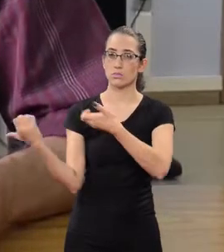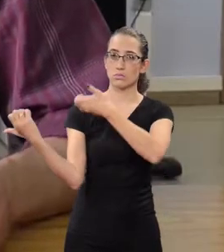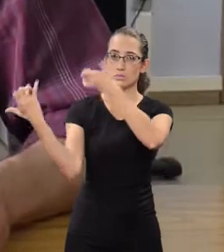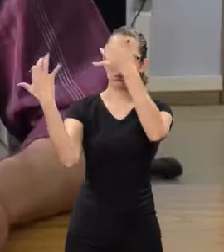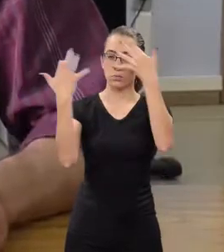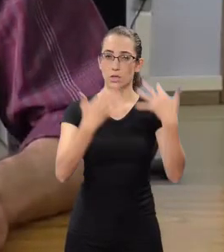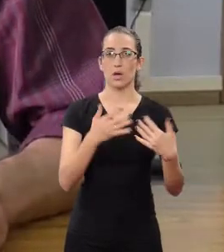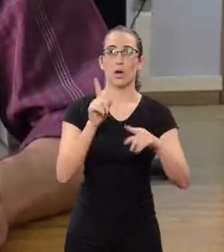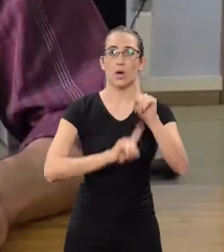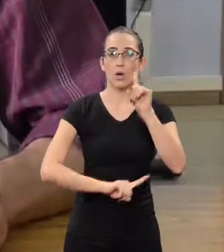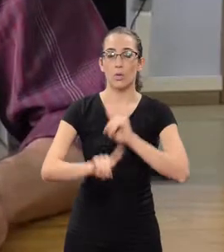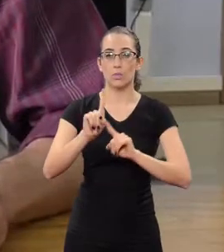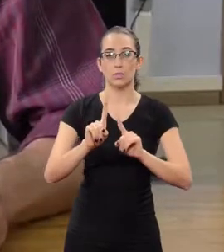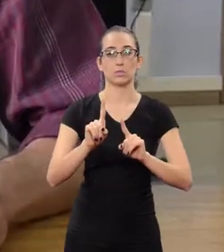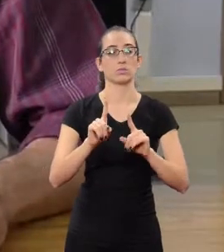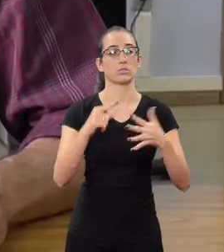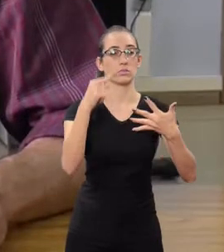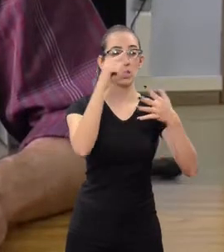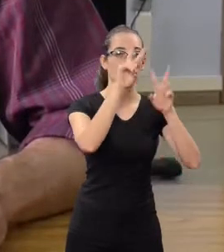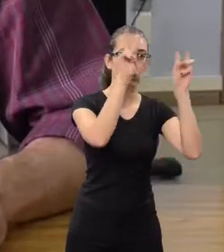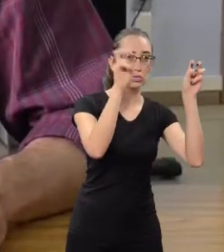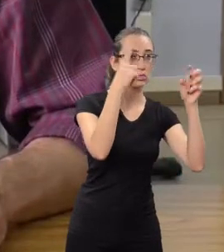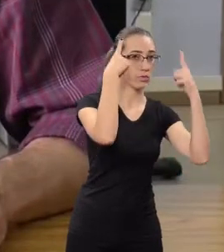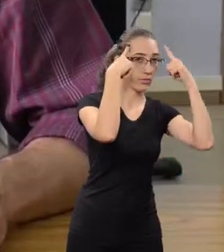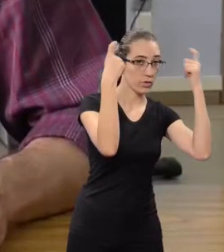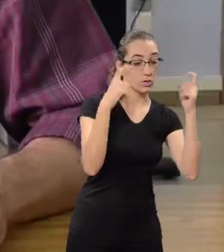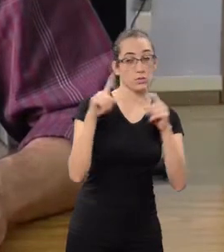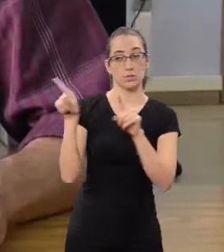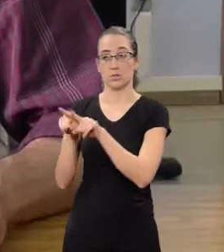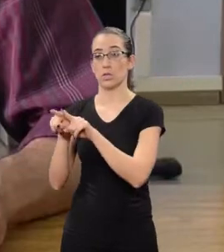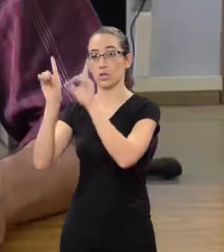I will establish some relations between violence and Human Rights.